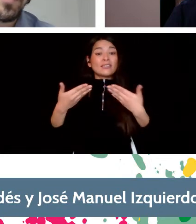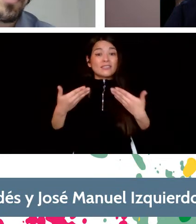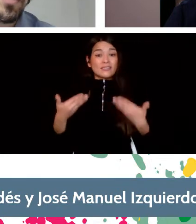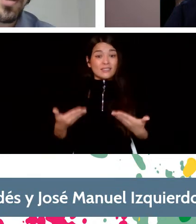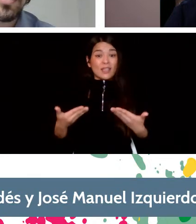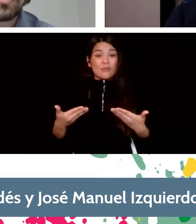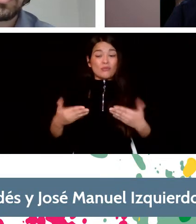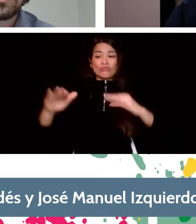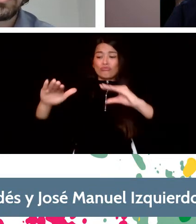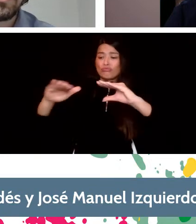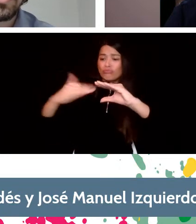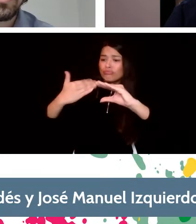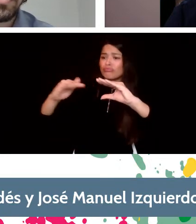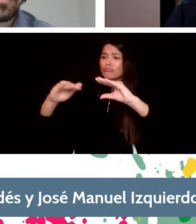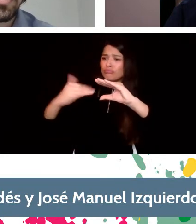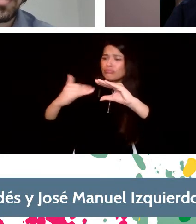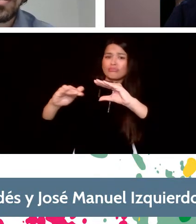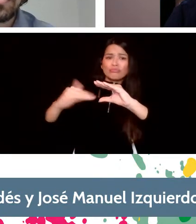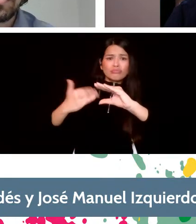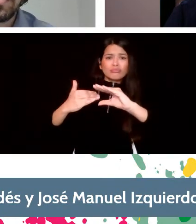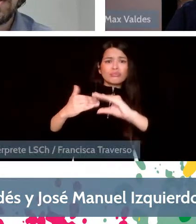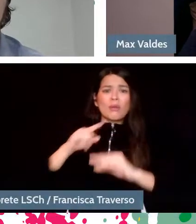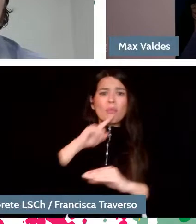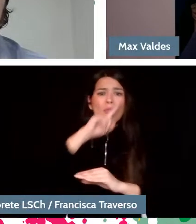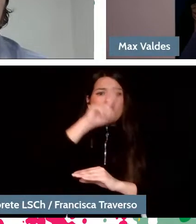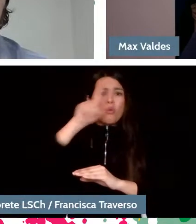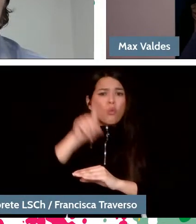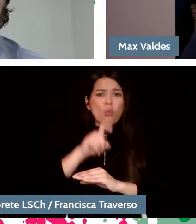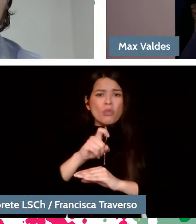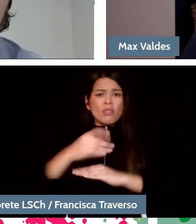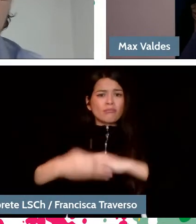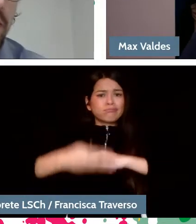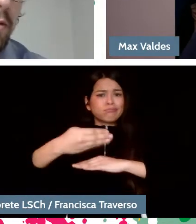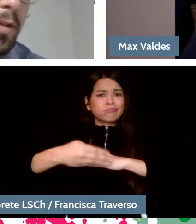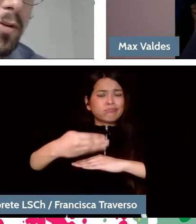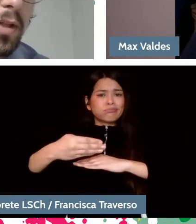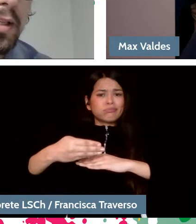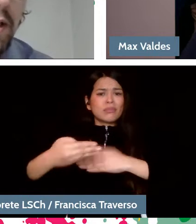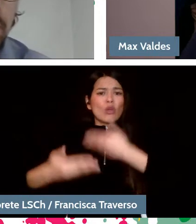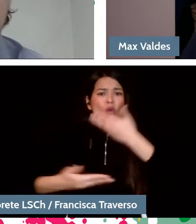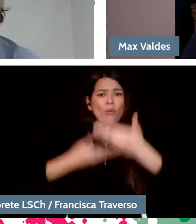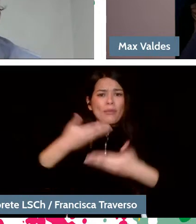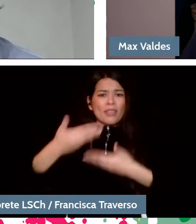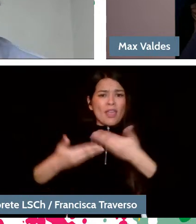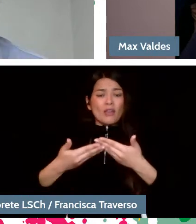the questions that you want to ask us through comments, we will receive them and if we, obviously, have the time,